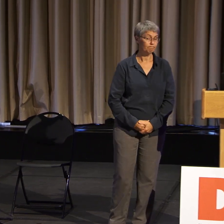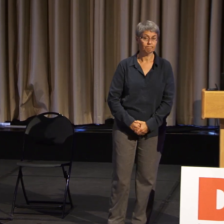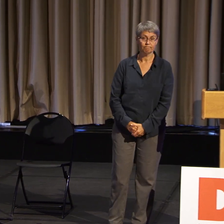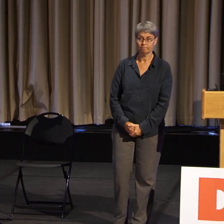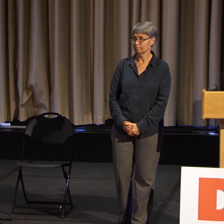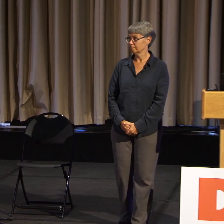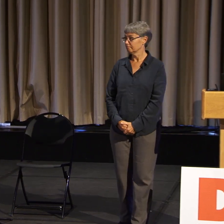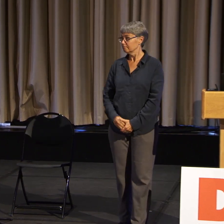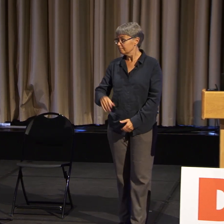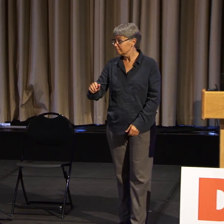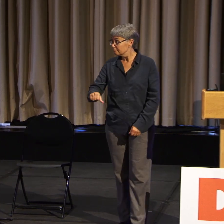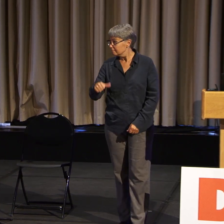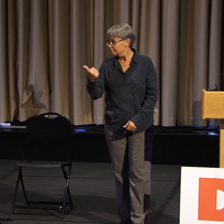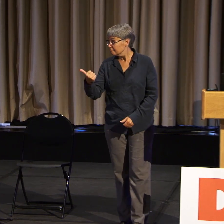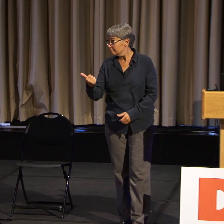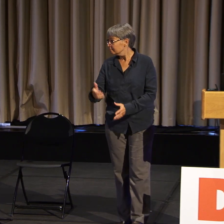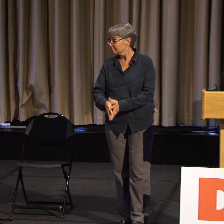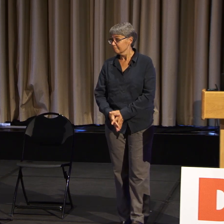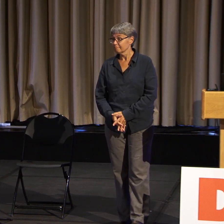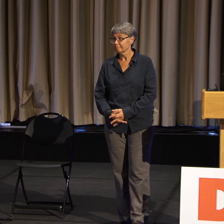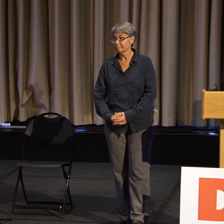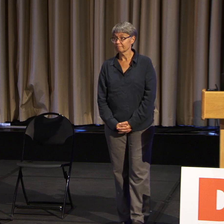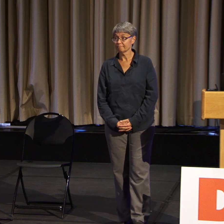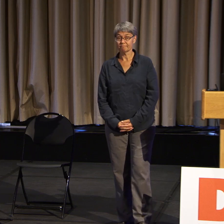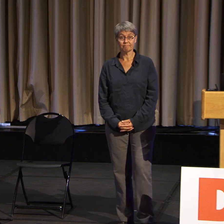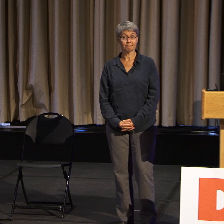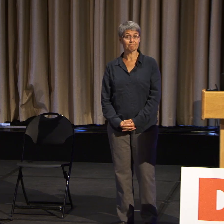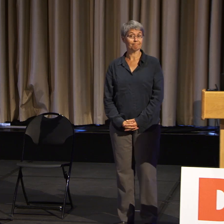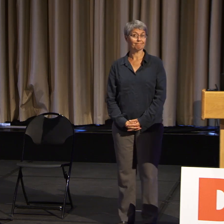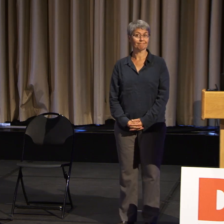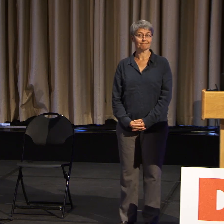Anybody else? I think that's it.